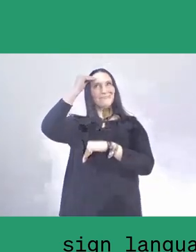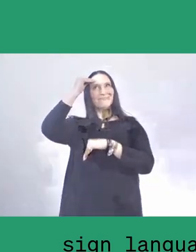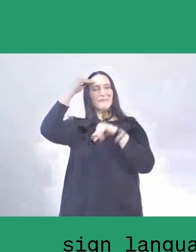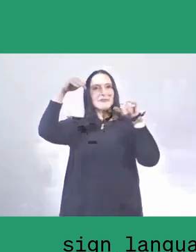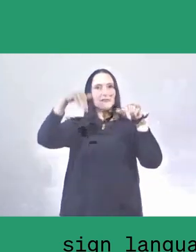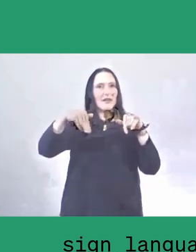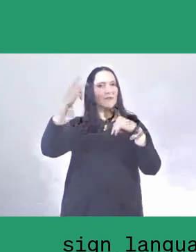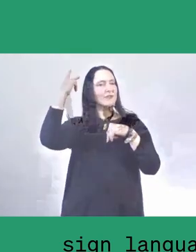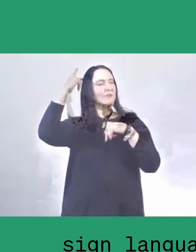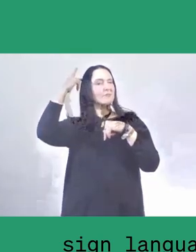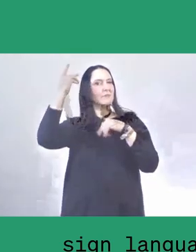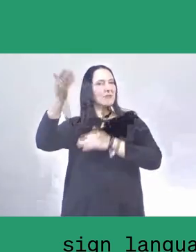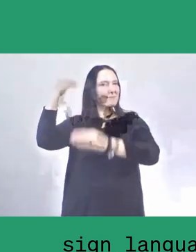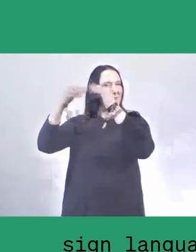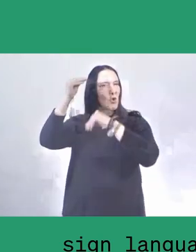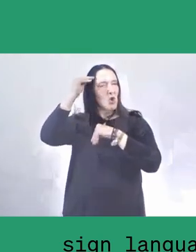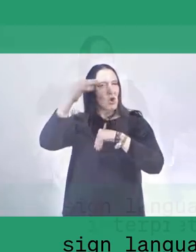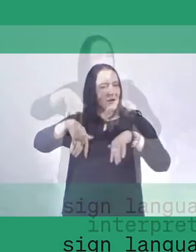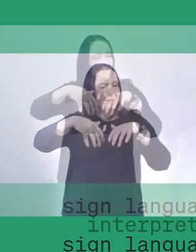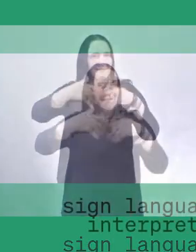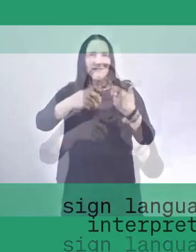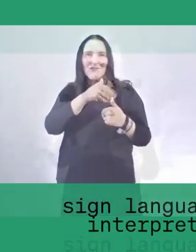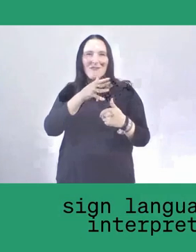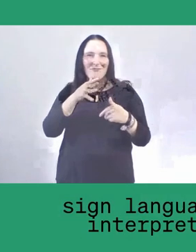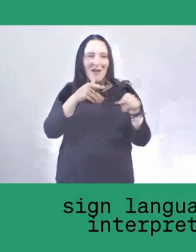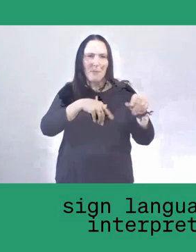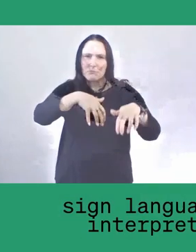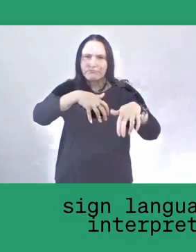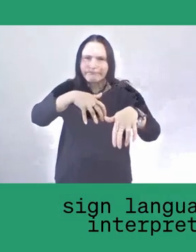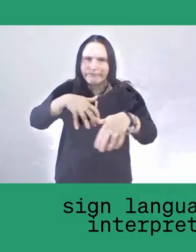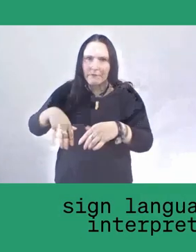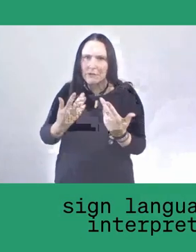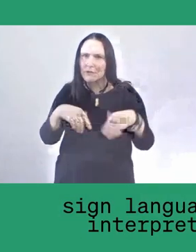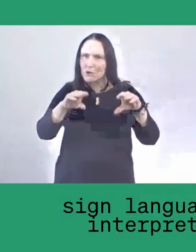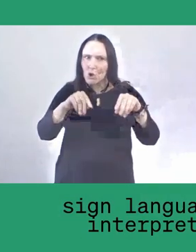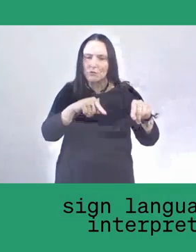which then came to the conclusion of their application of natural farming.